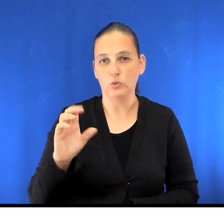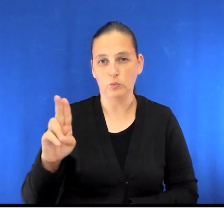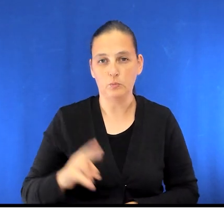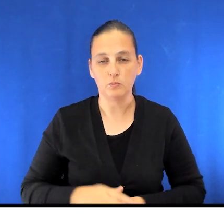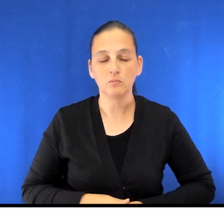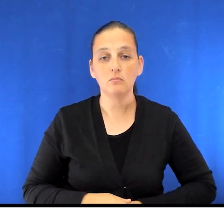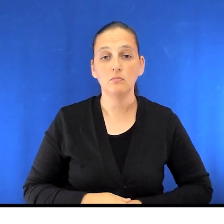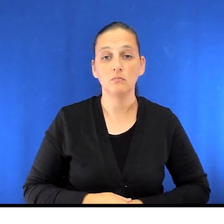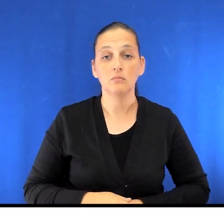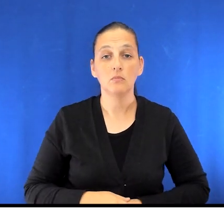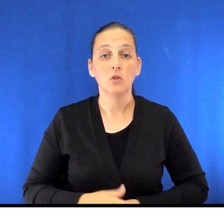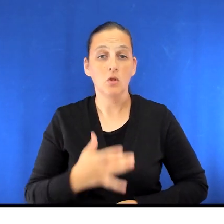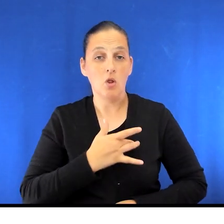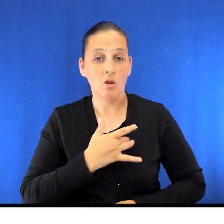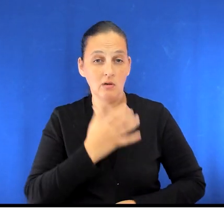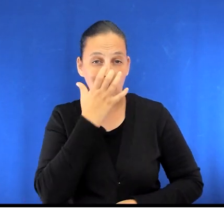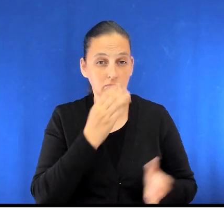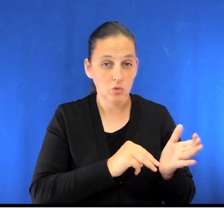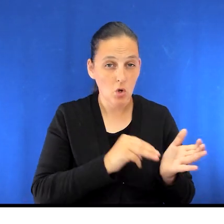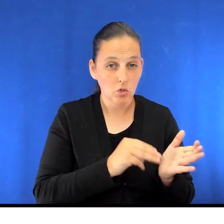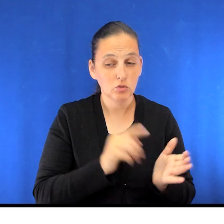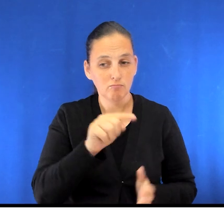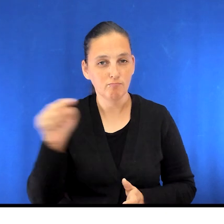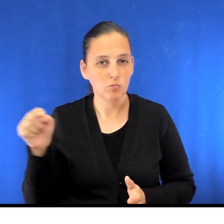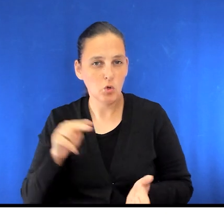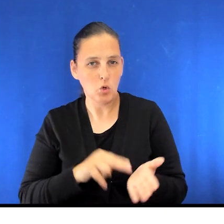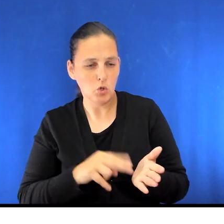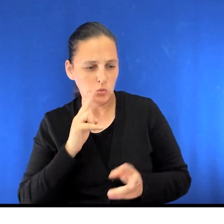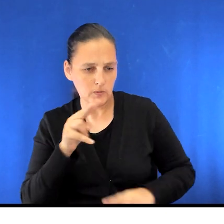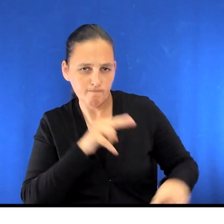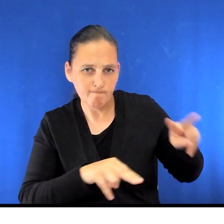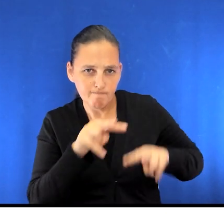Your cardiac anesthesiologist and critical care nurses will look after you while you are here.